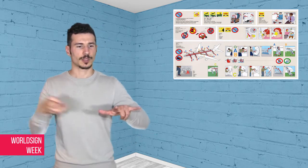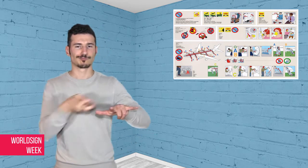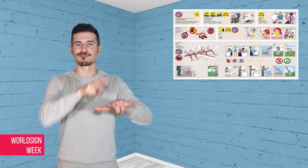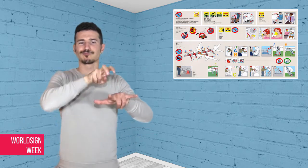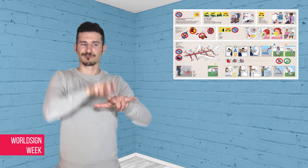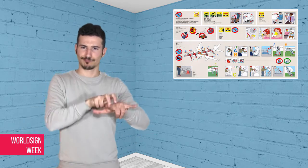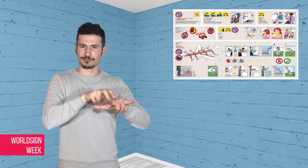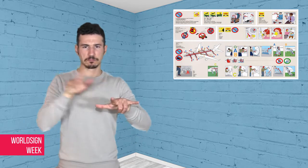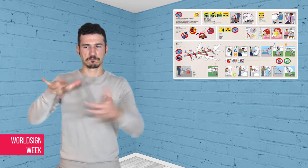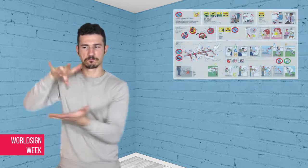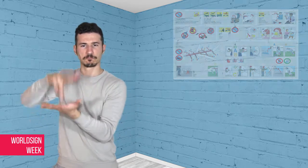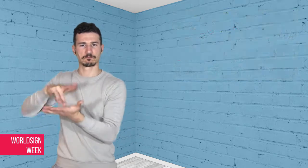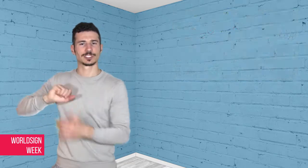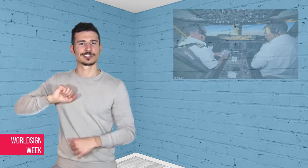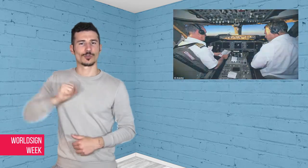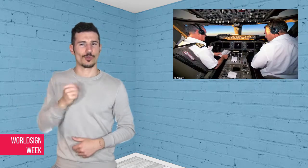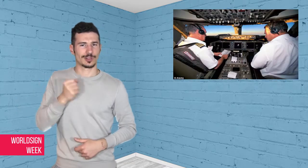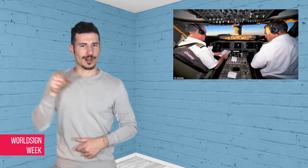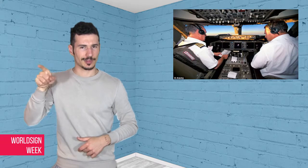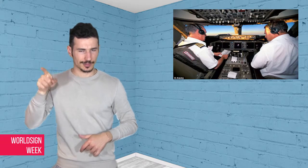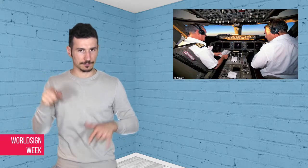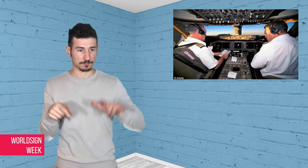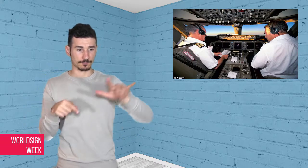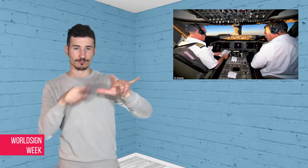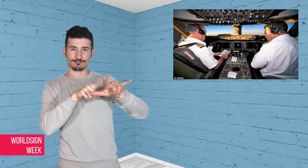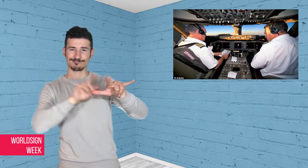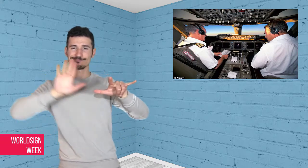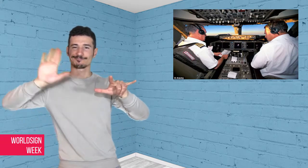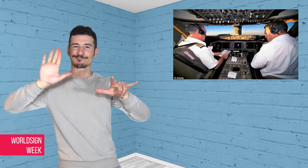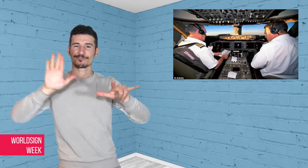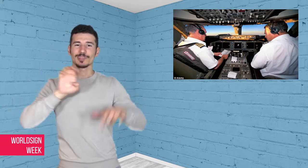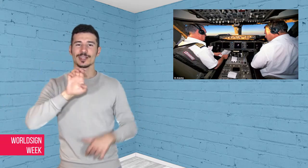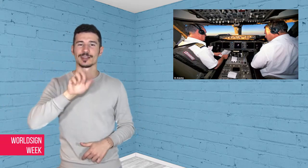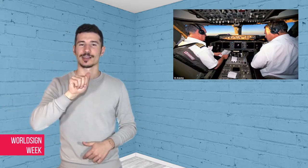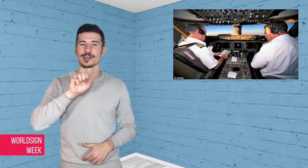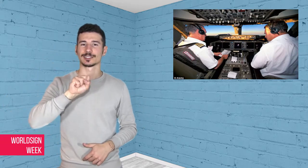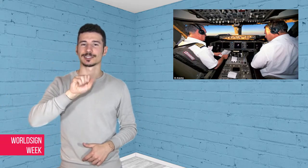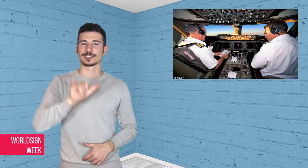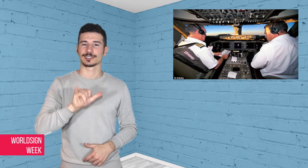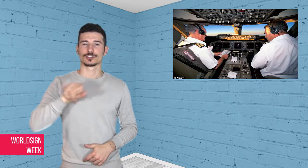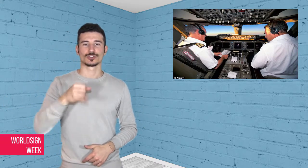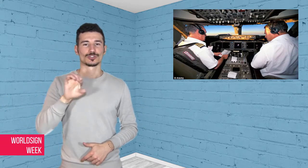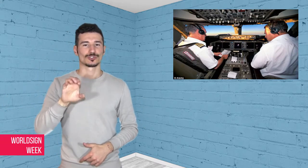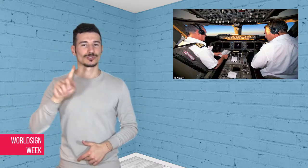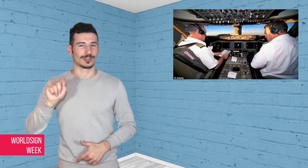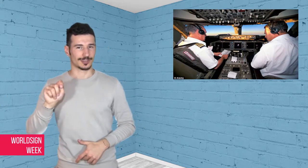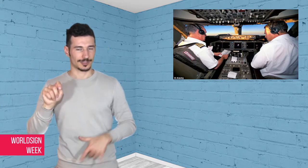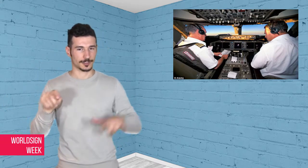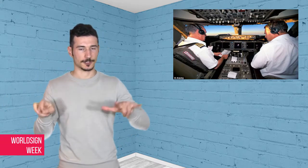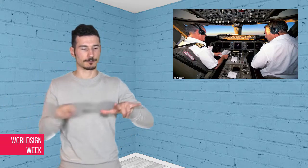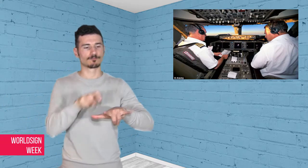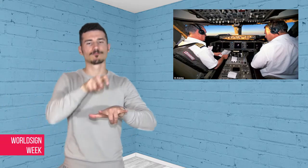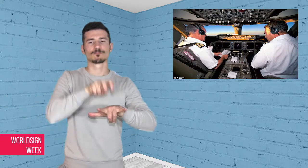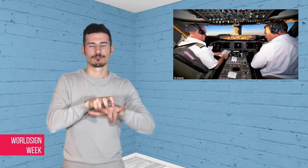in Scotland. He learned that the pilot had refused to allow him to fly, even